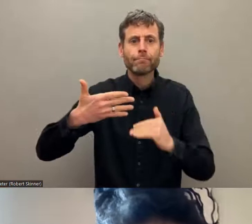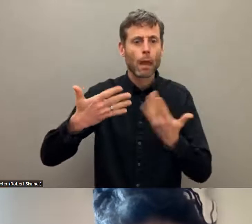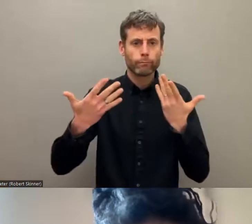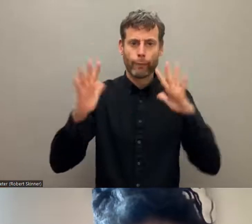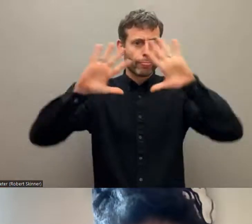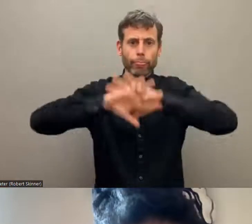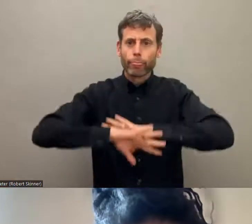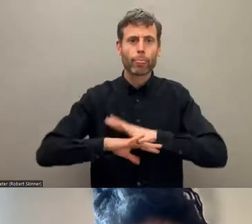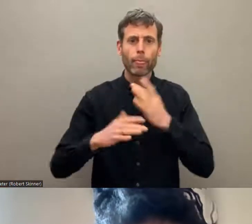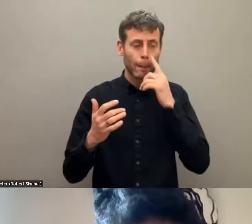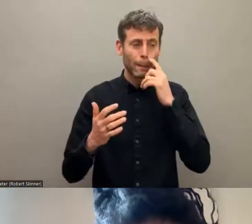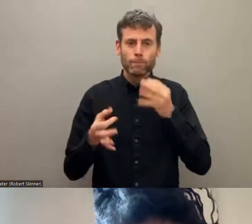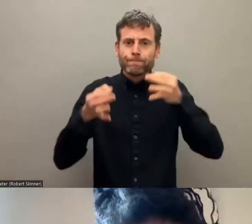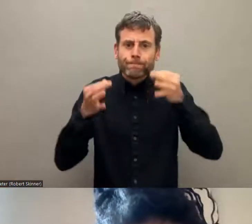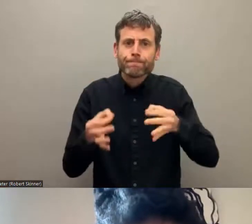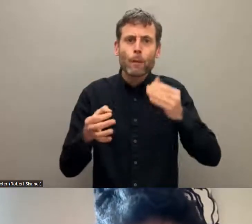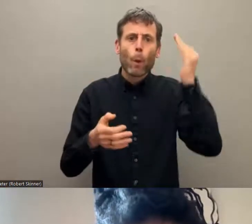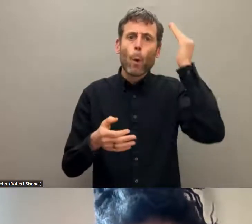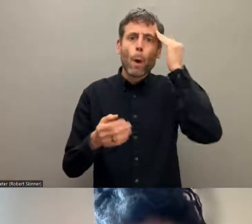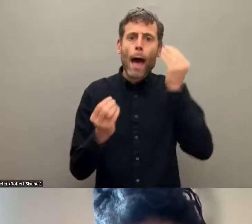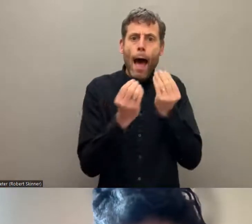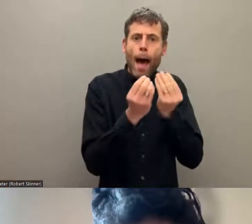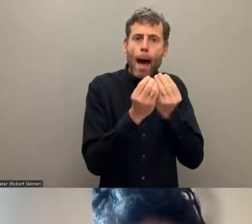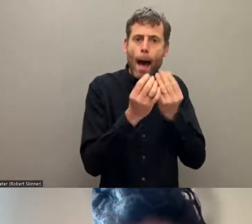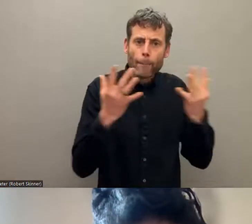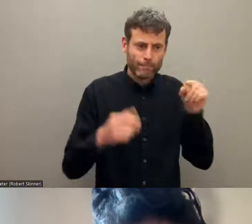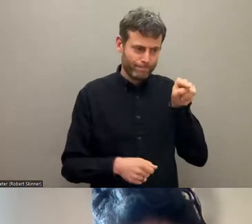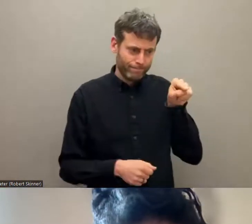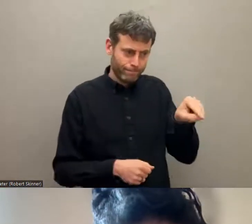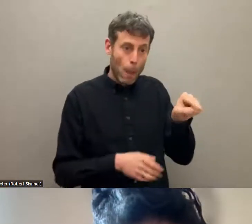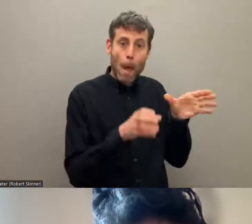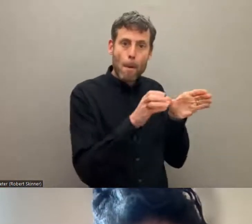minorities with this capacity and